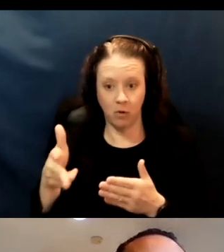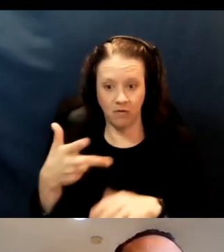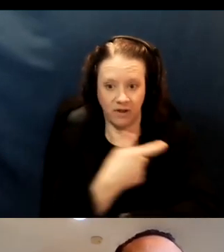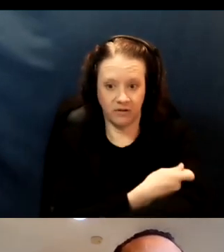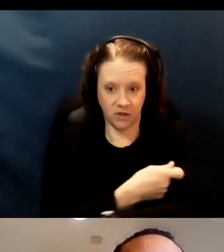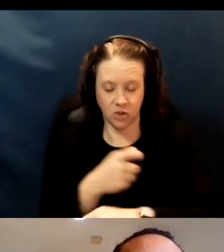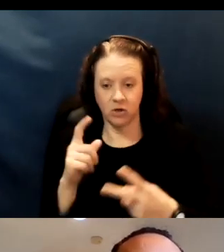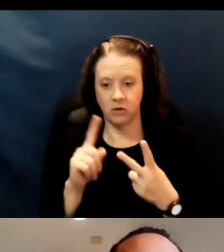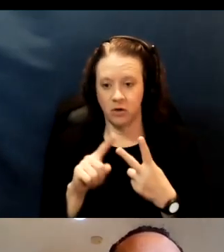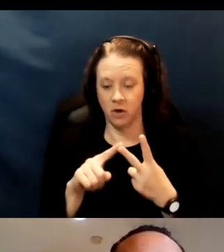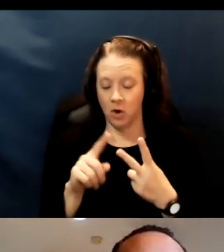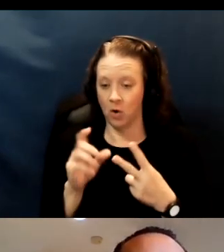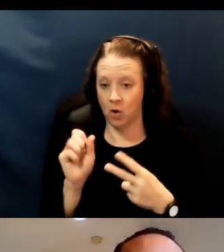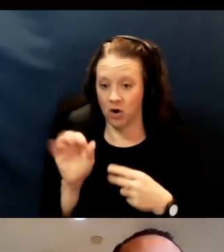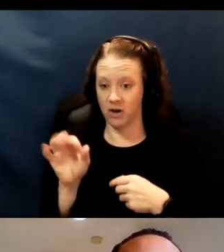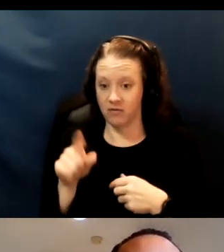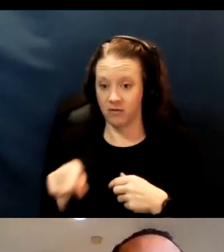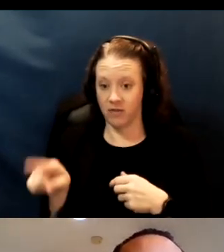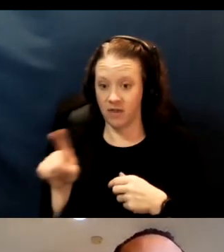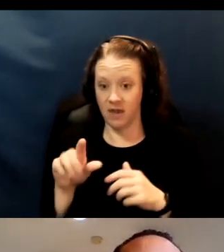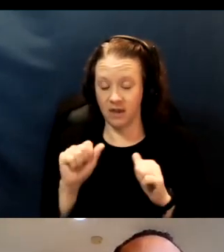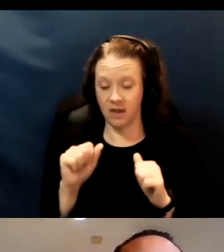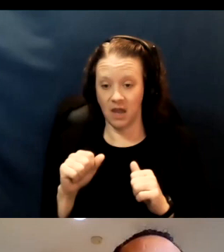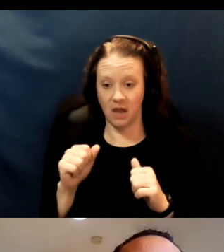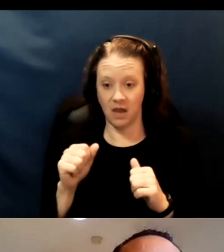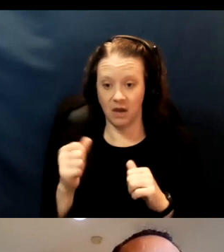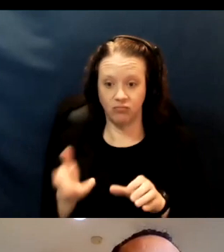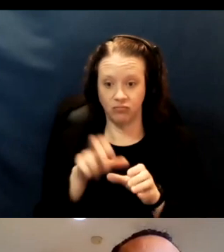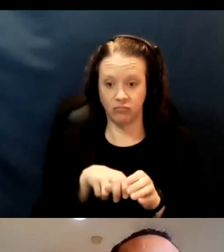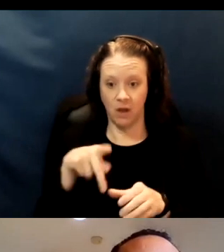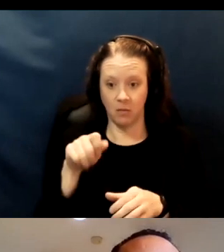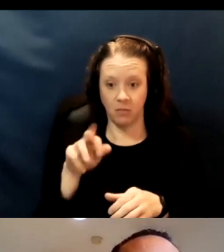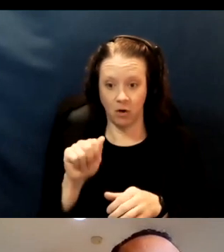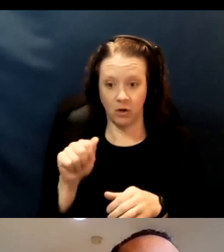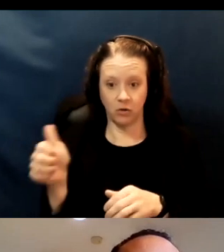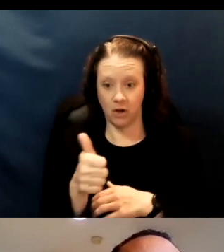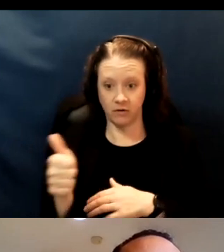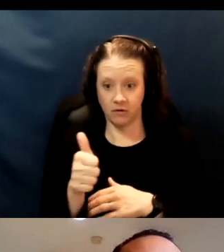or if they can take paratransit, providing them with those resources.